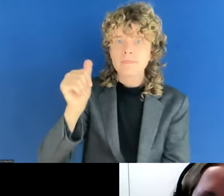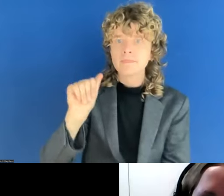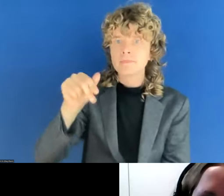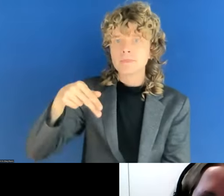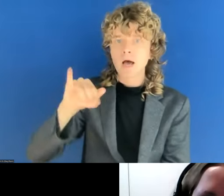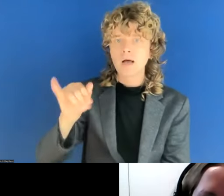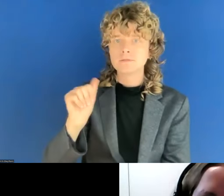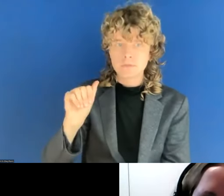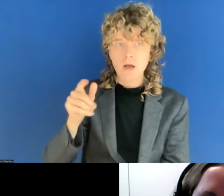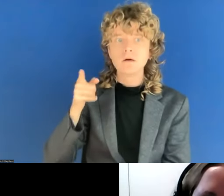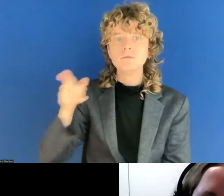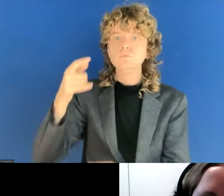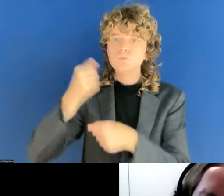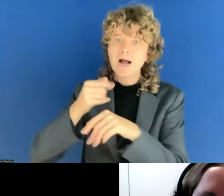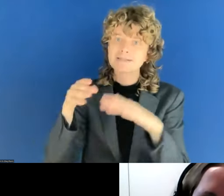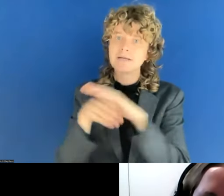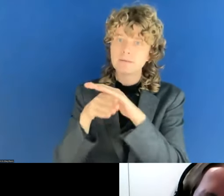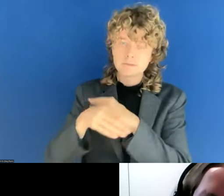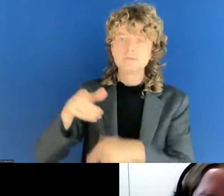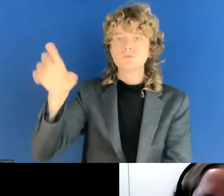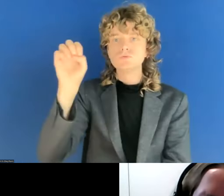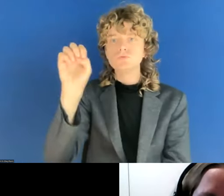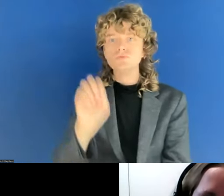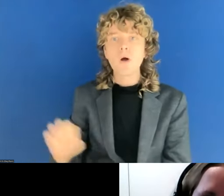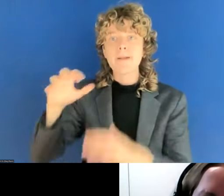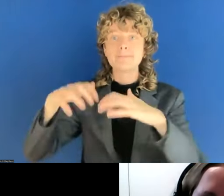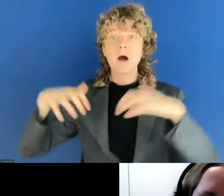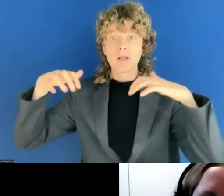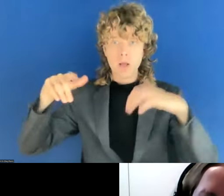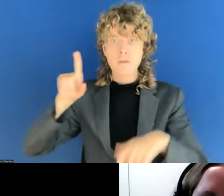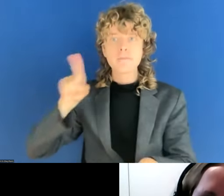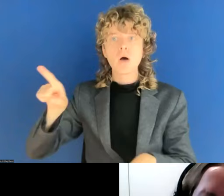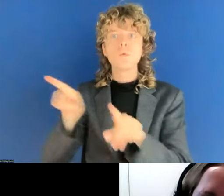Parliament but today is here also as kind of end user representative. So how do you